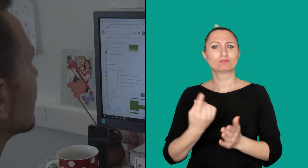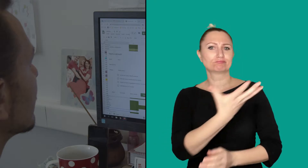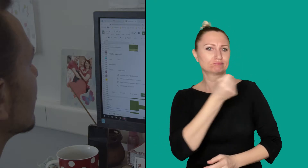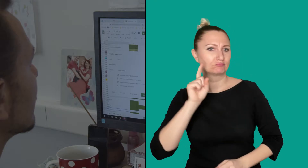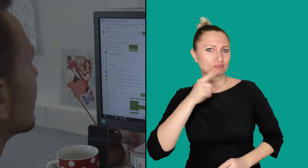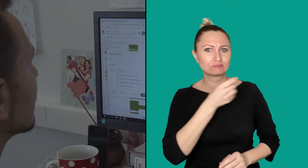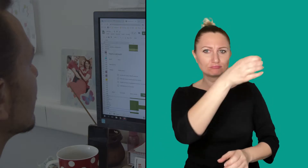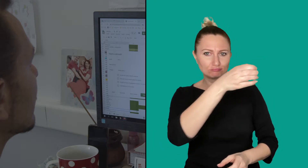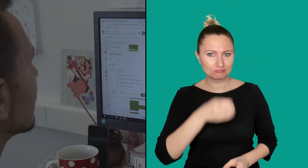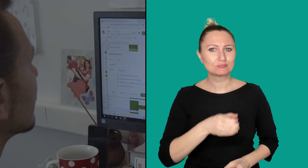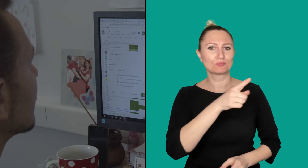the sign equivalents to the words.